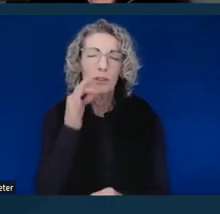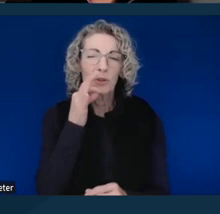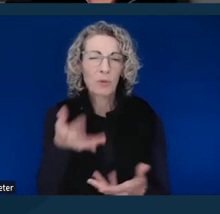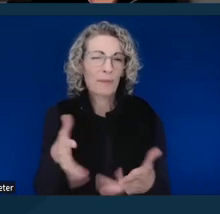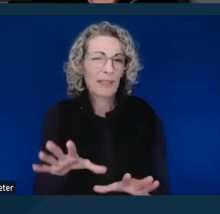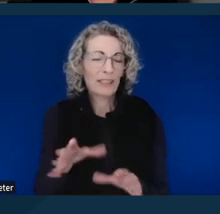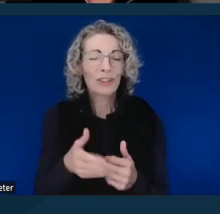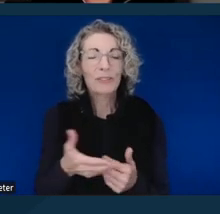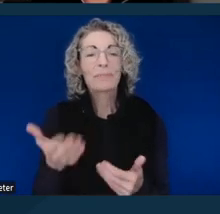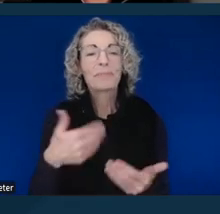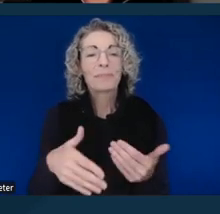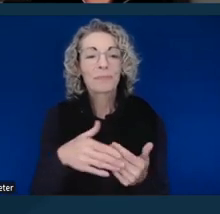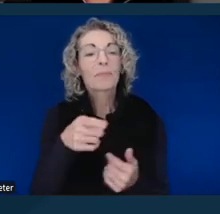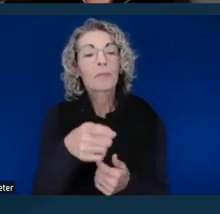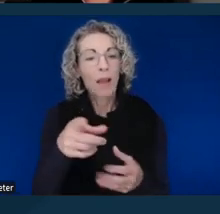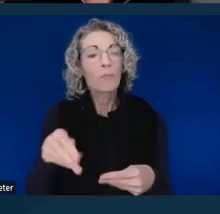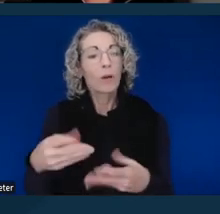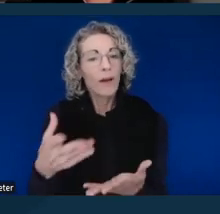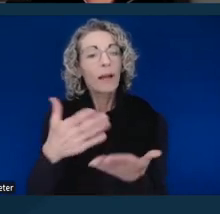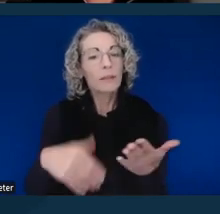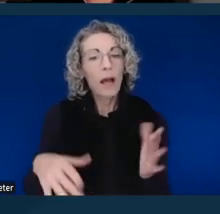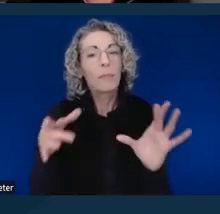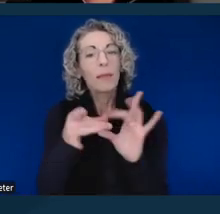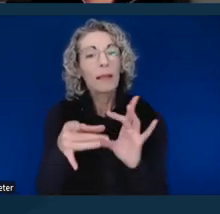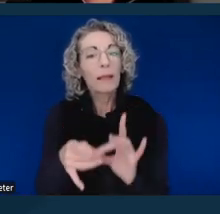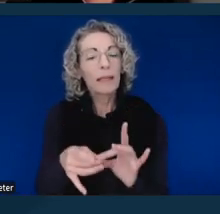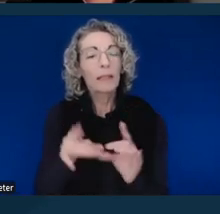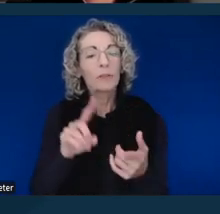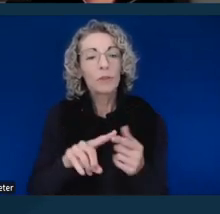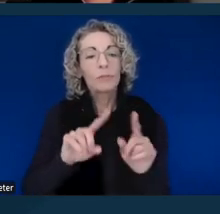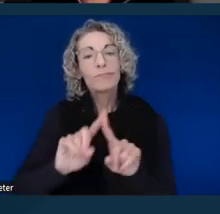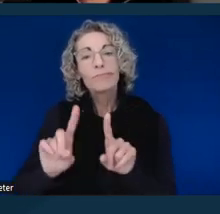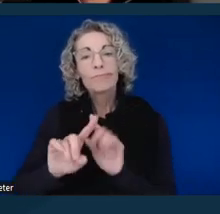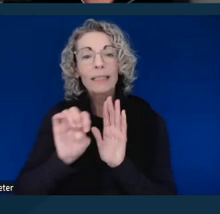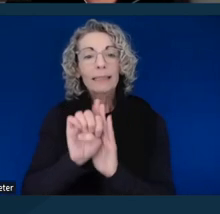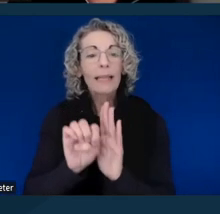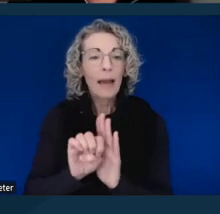I did provide some links to examples of court, the information that's on a couple